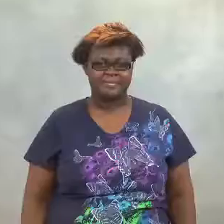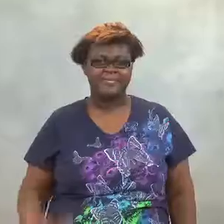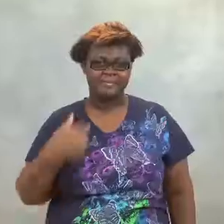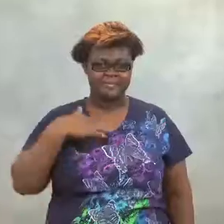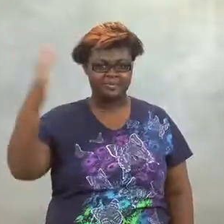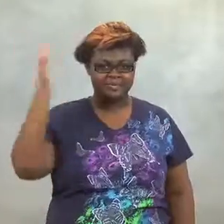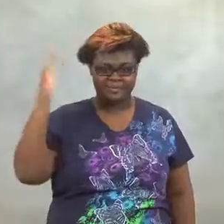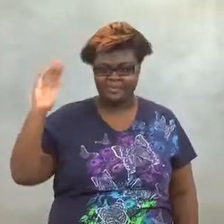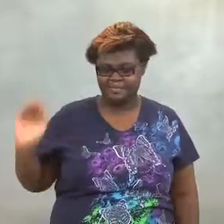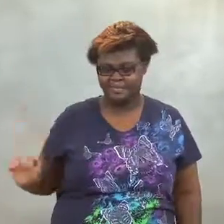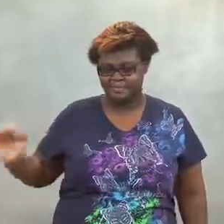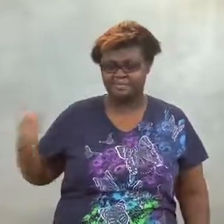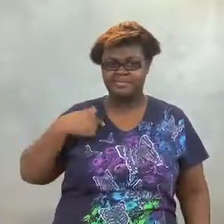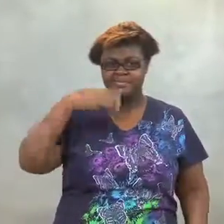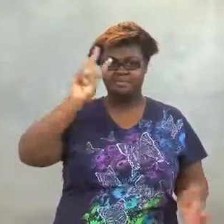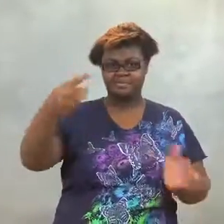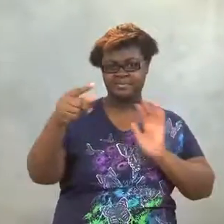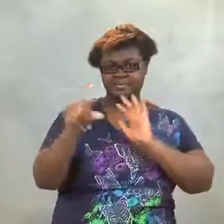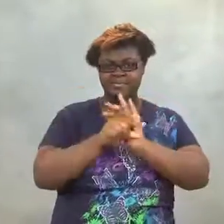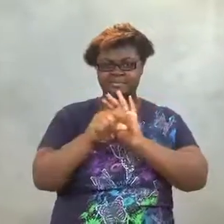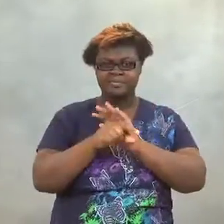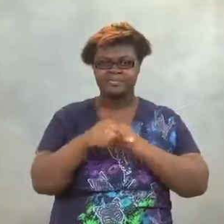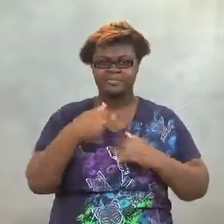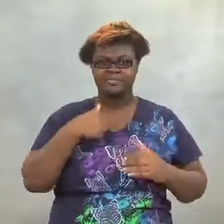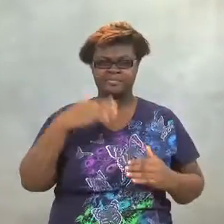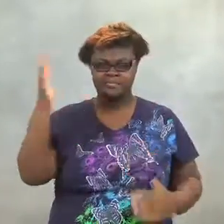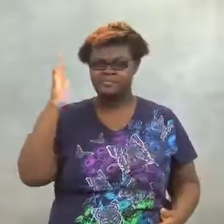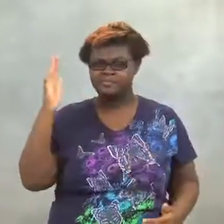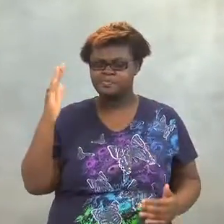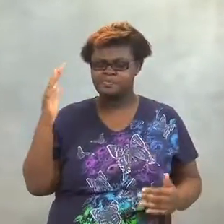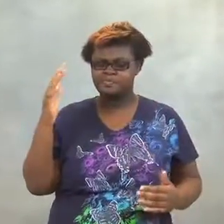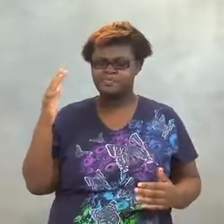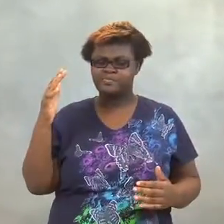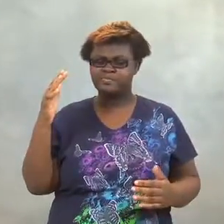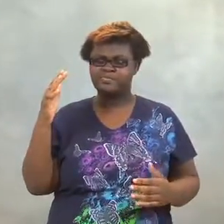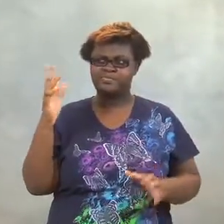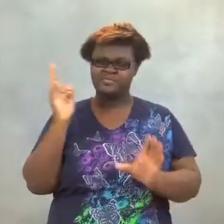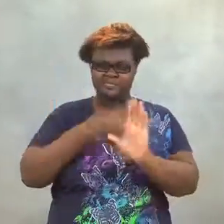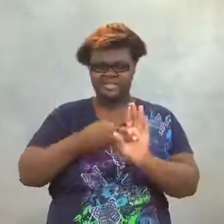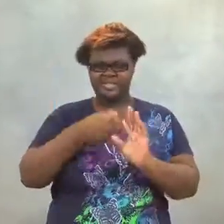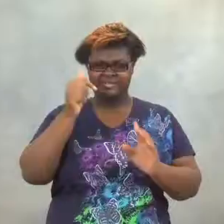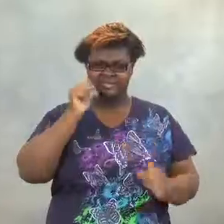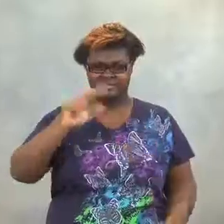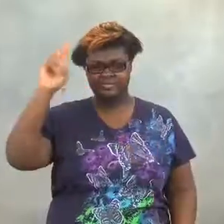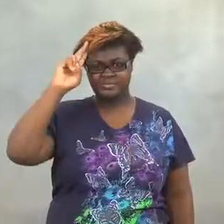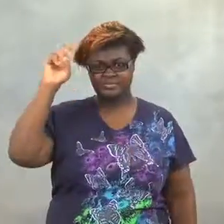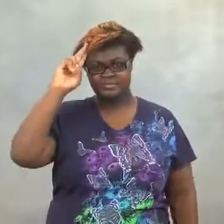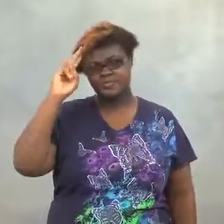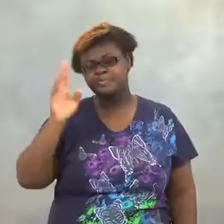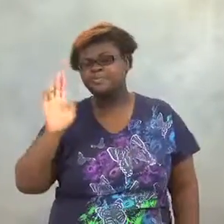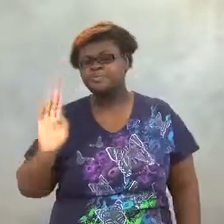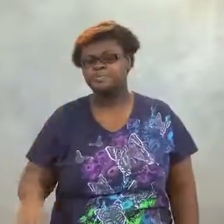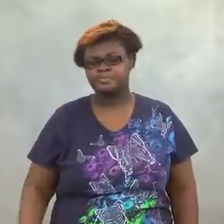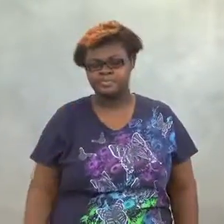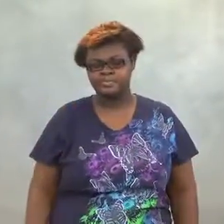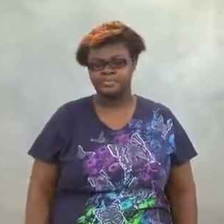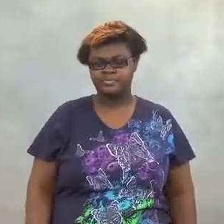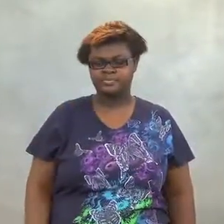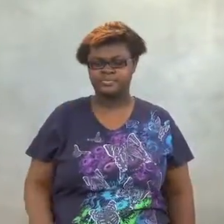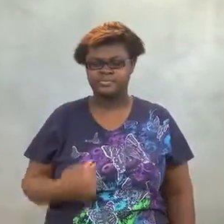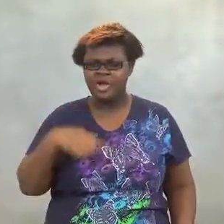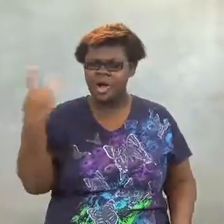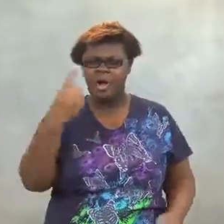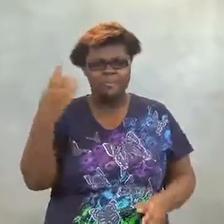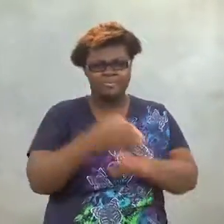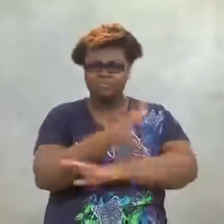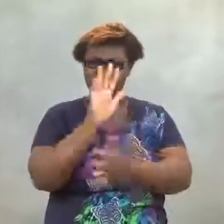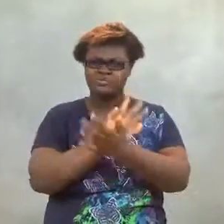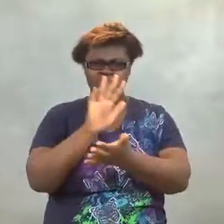When I was little and in the second grade,